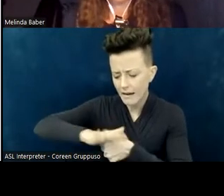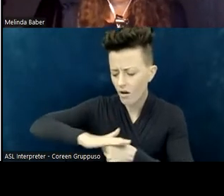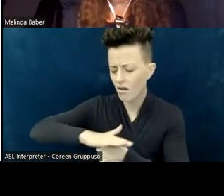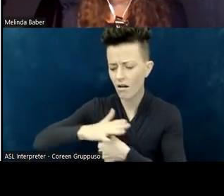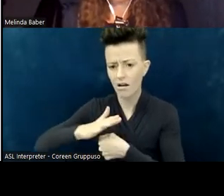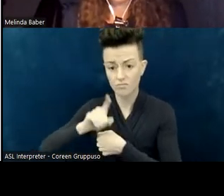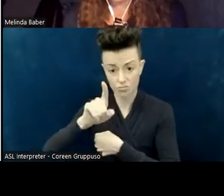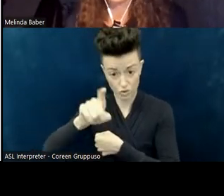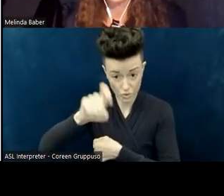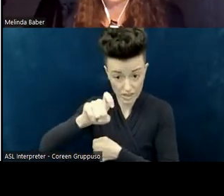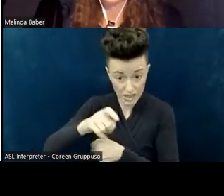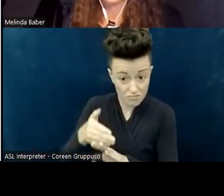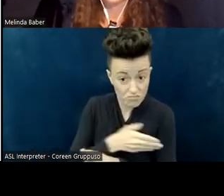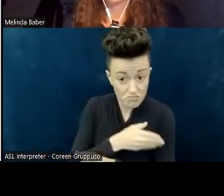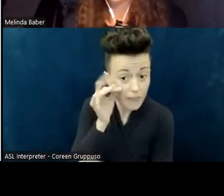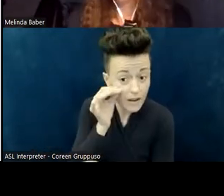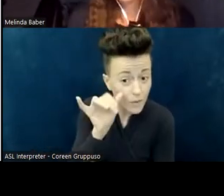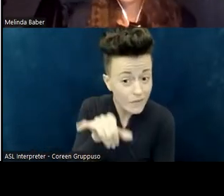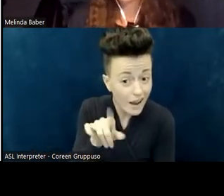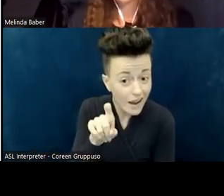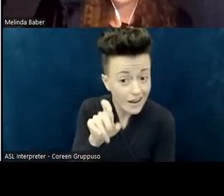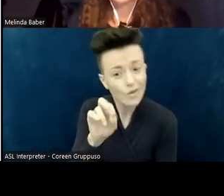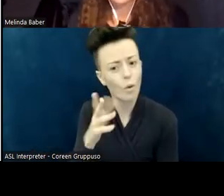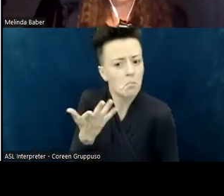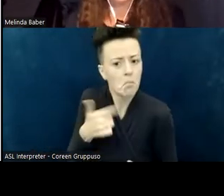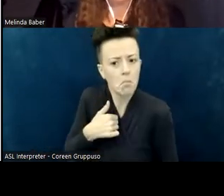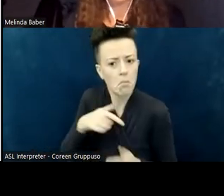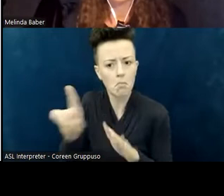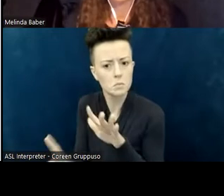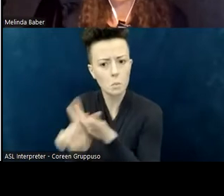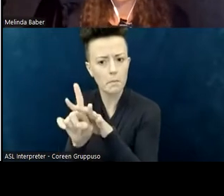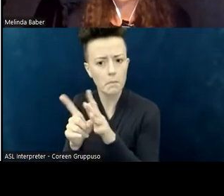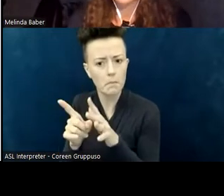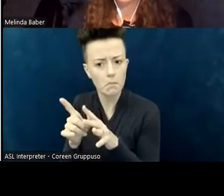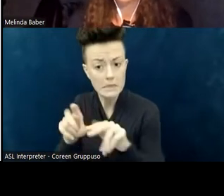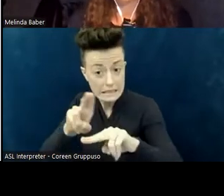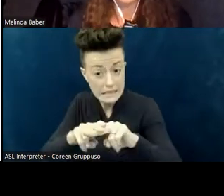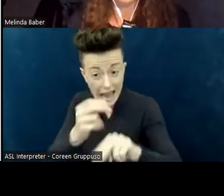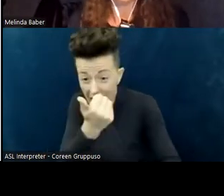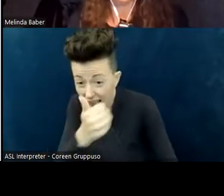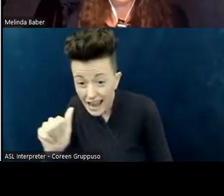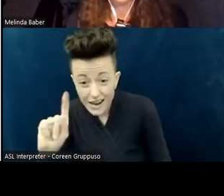do you assume when you show up that you will be able to sit anywhere you like— with your friends or family,